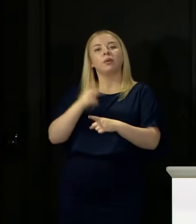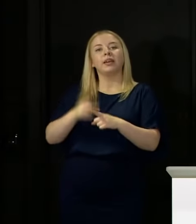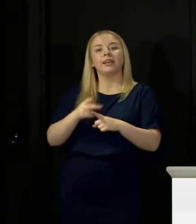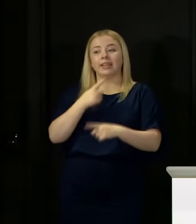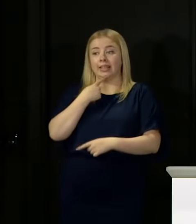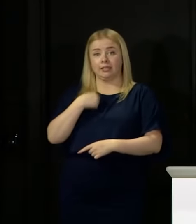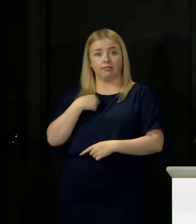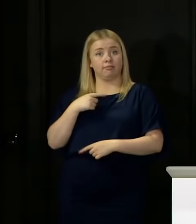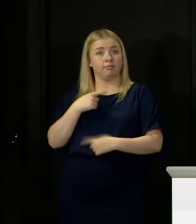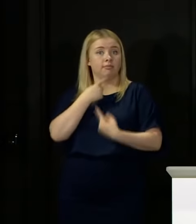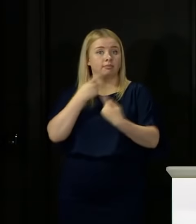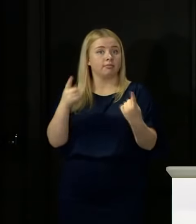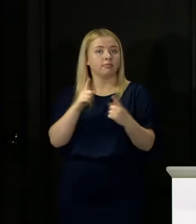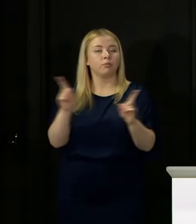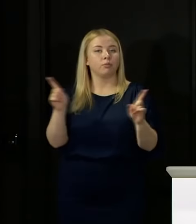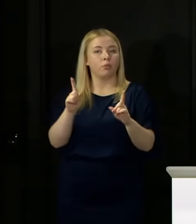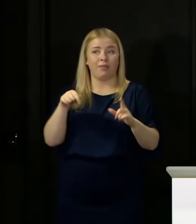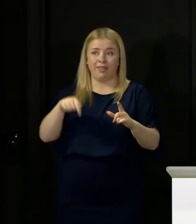This is a collective responsibility.